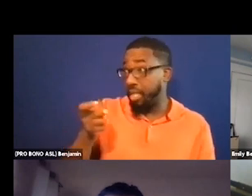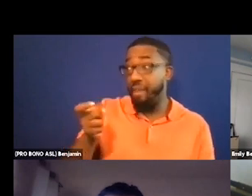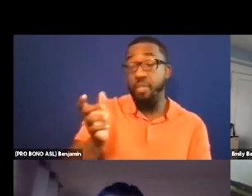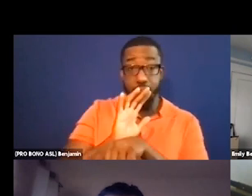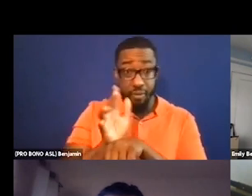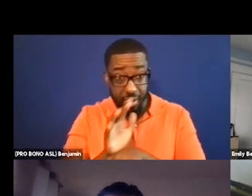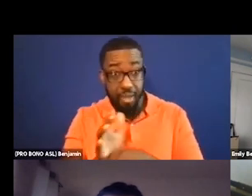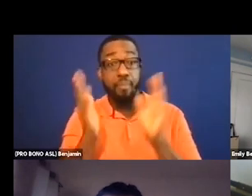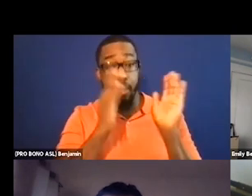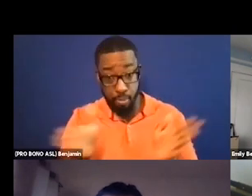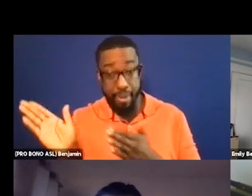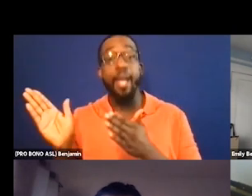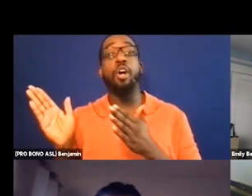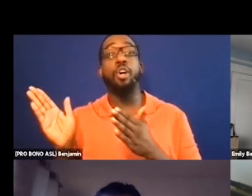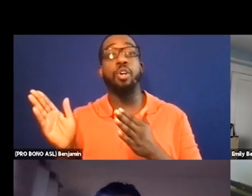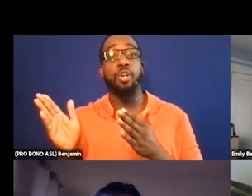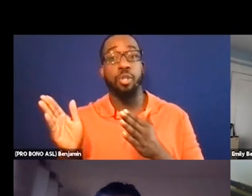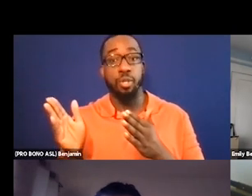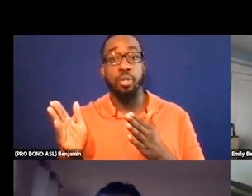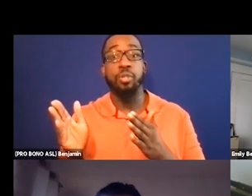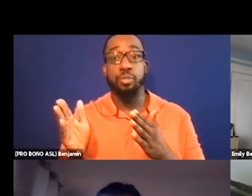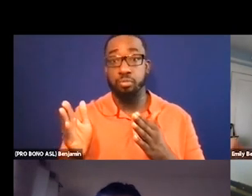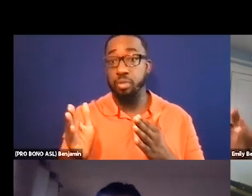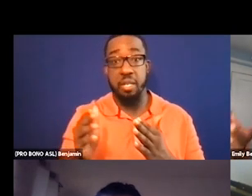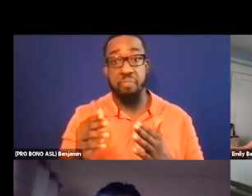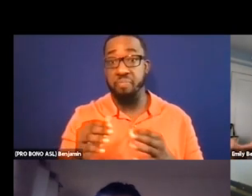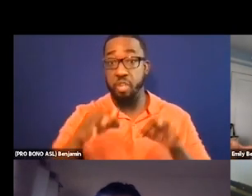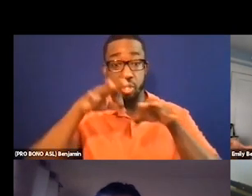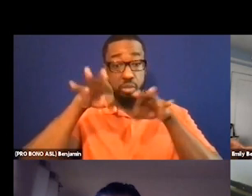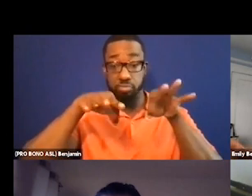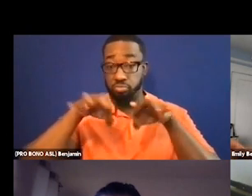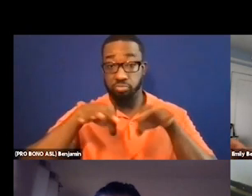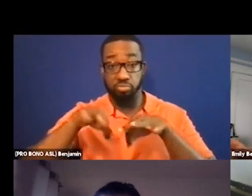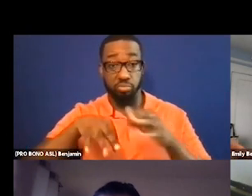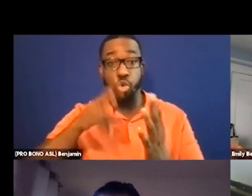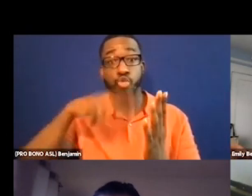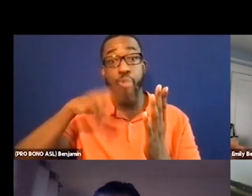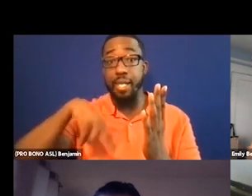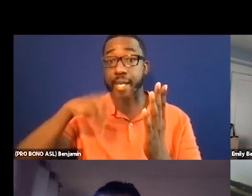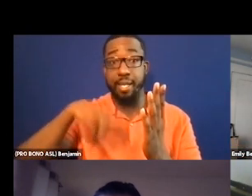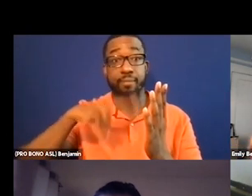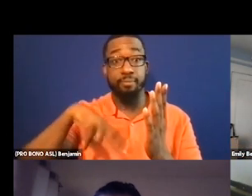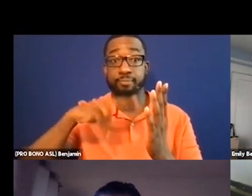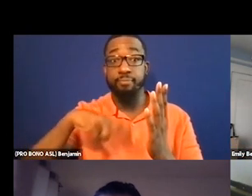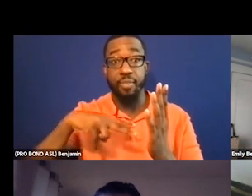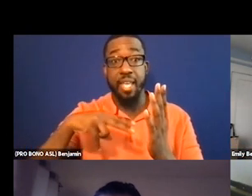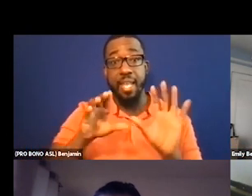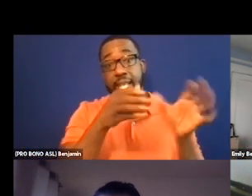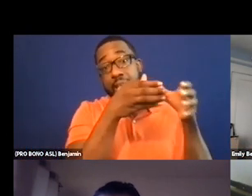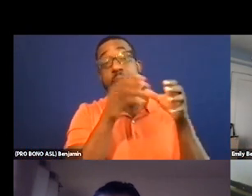prepare and they are just reading it. And it truly can be just sequestered in a portion of the audience.